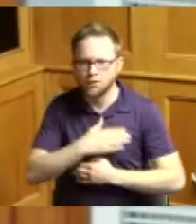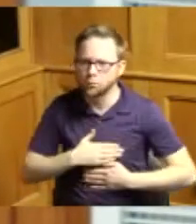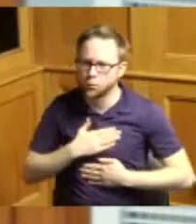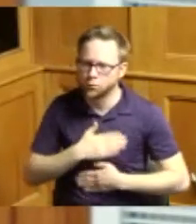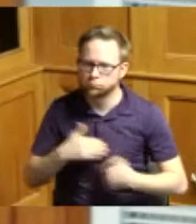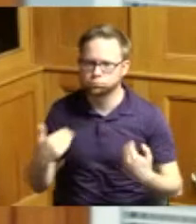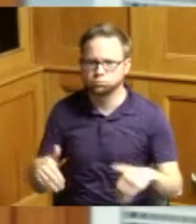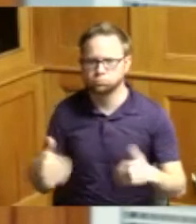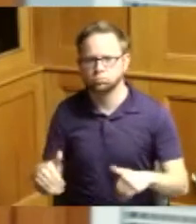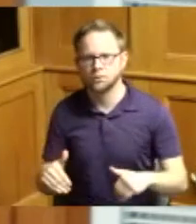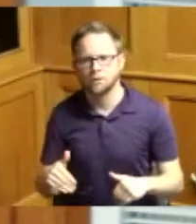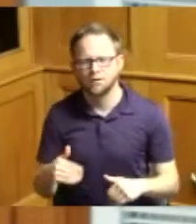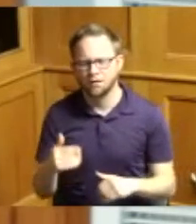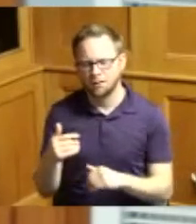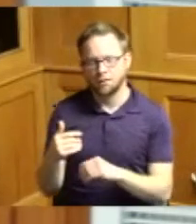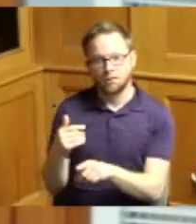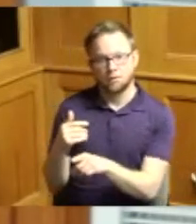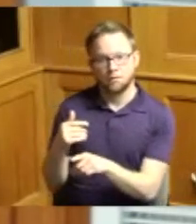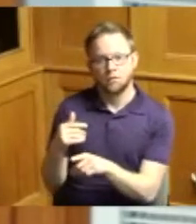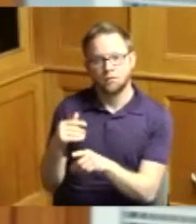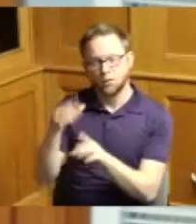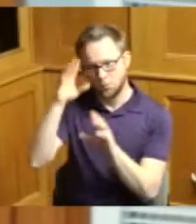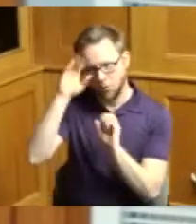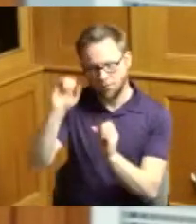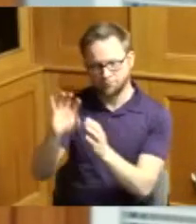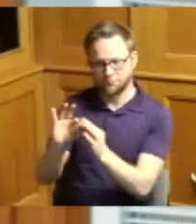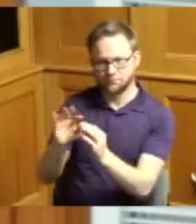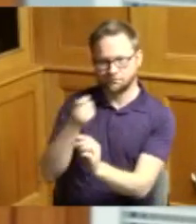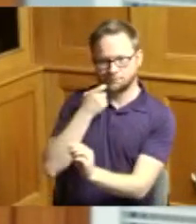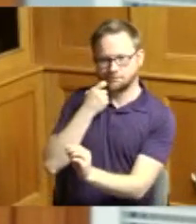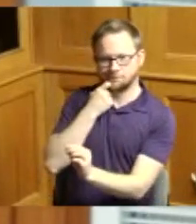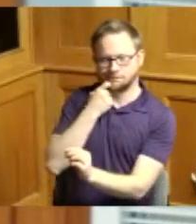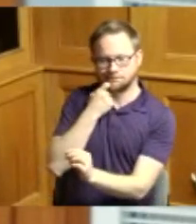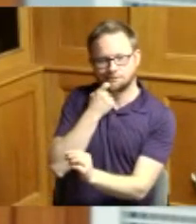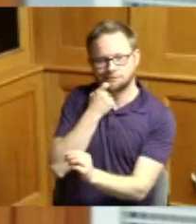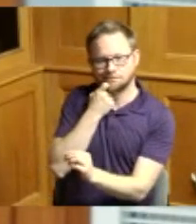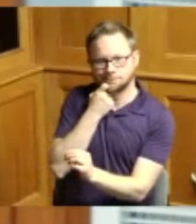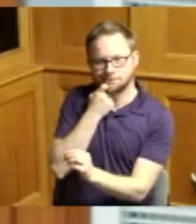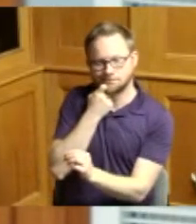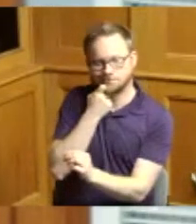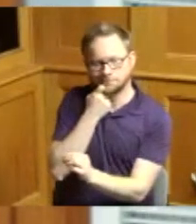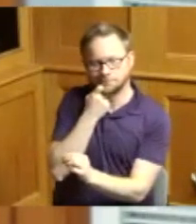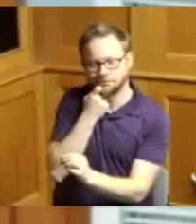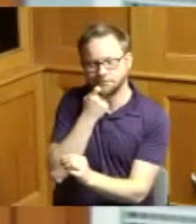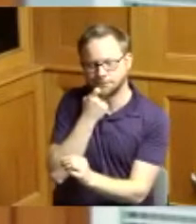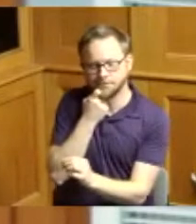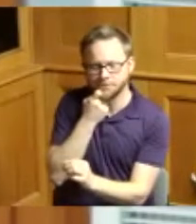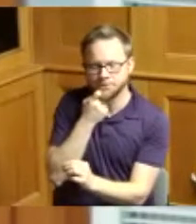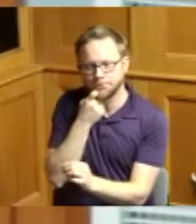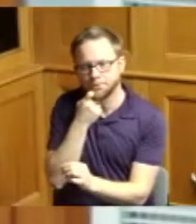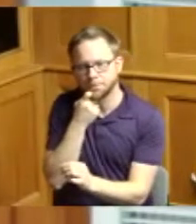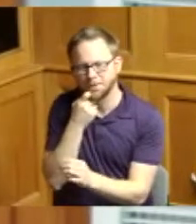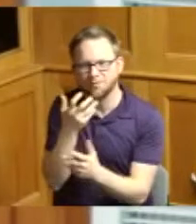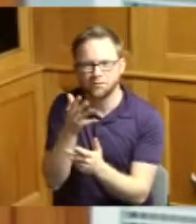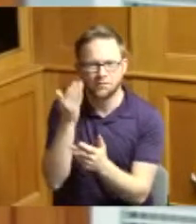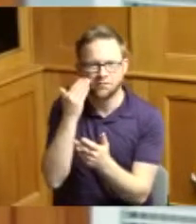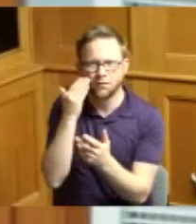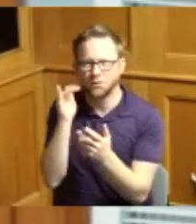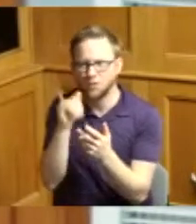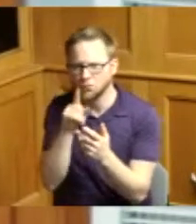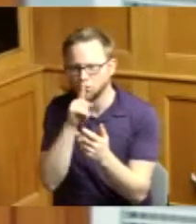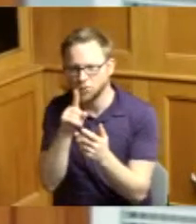one thing that was mentioned in in the resolution was really an expression of my love for history